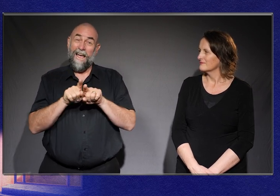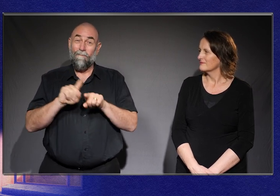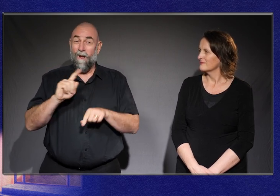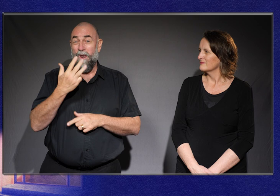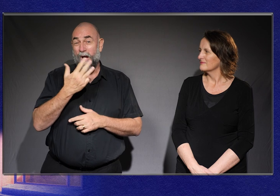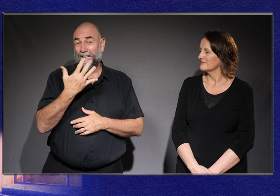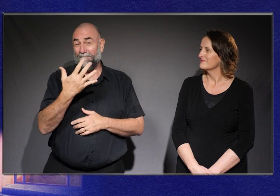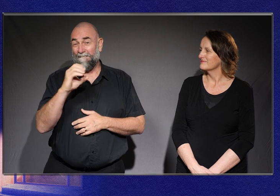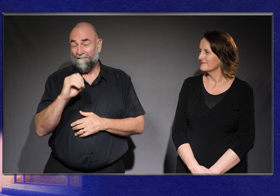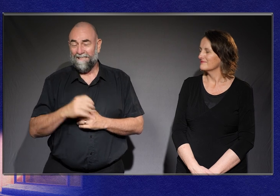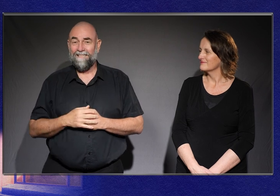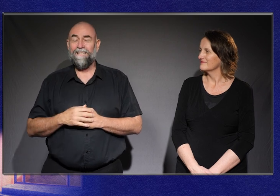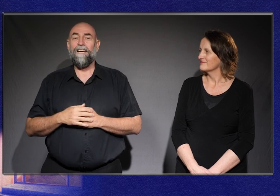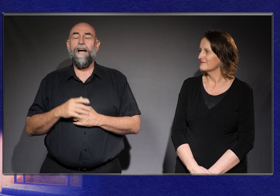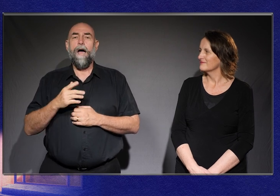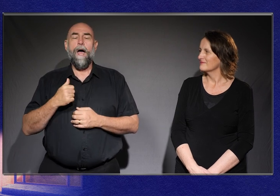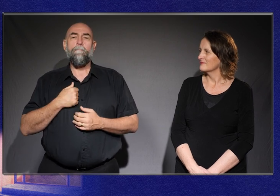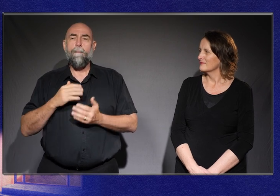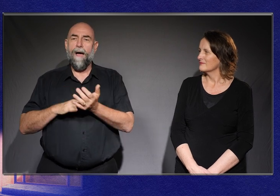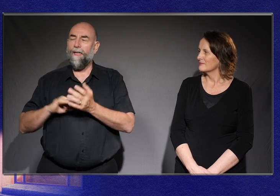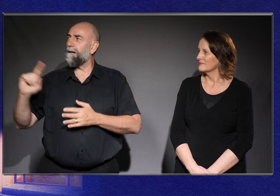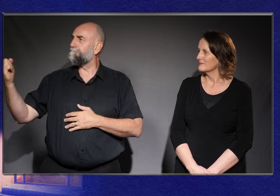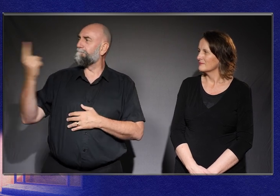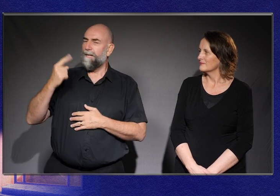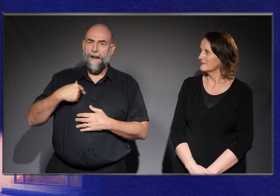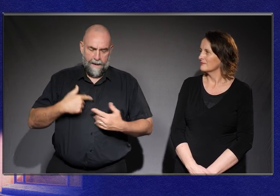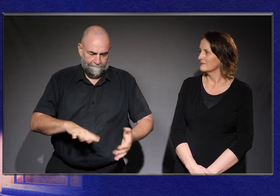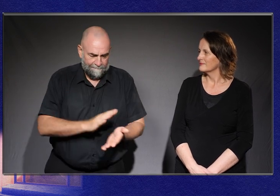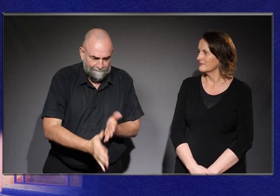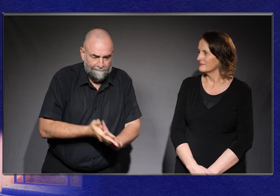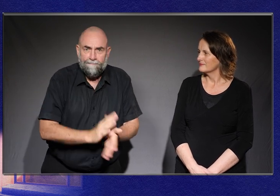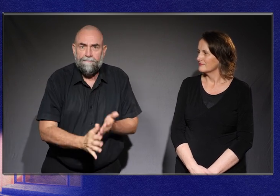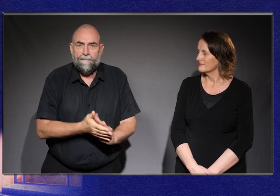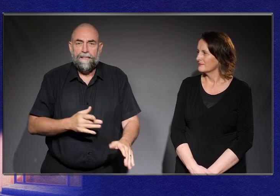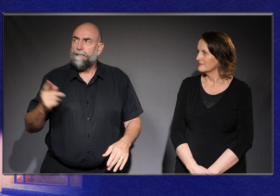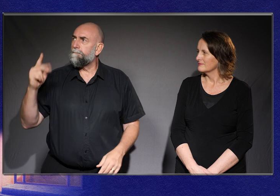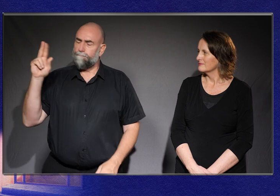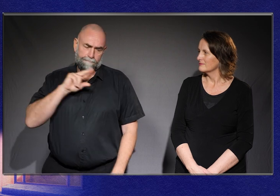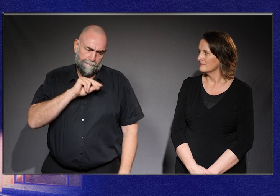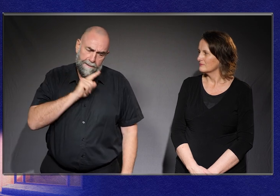Mum came over as I was dusting the sand off my hands and said I couldn’t go.